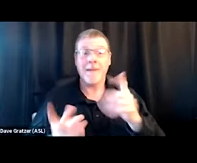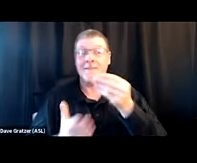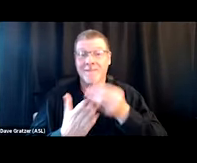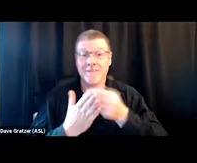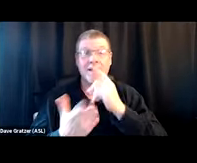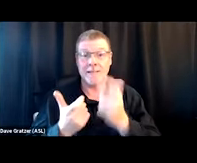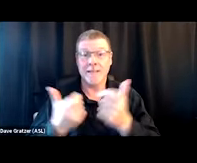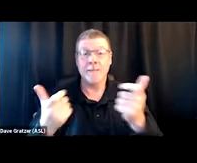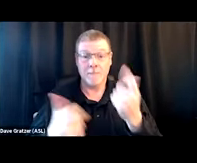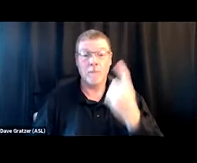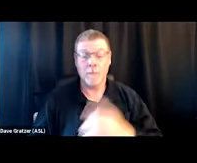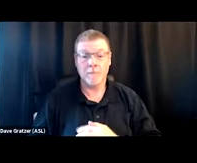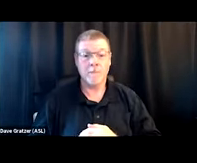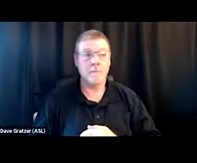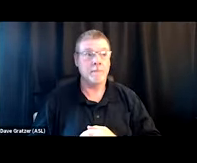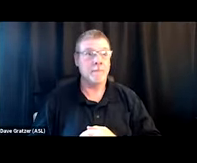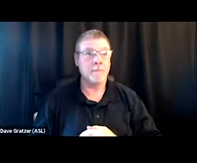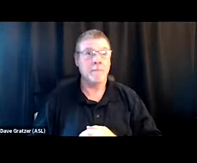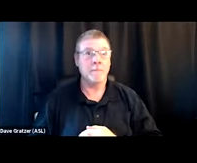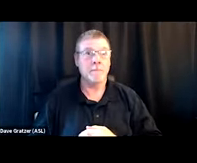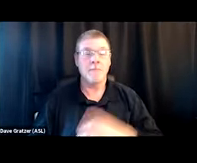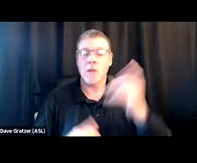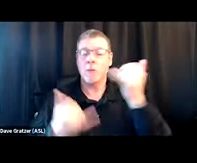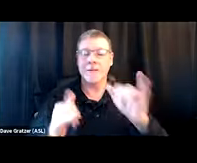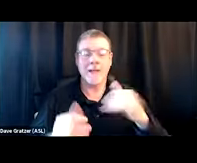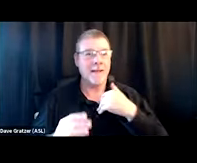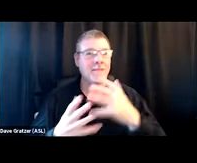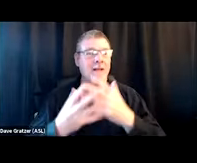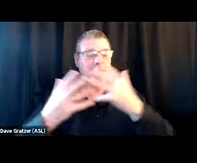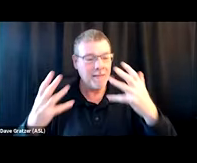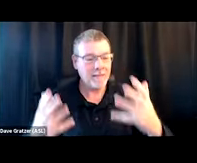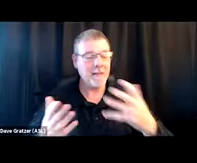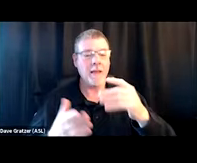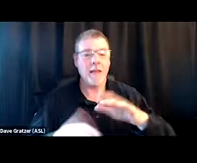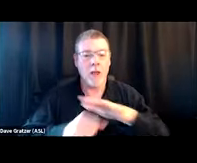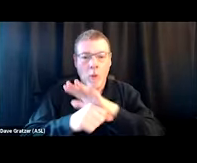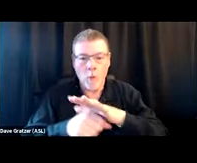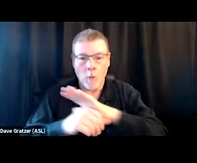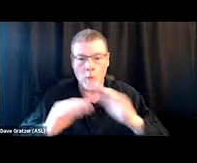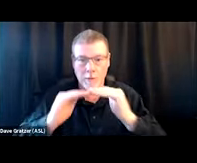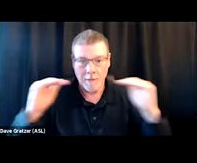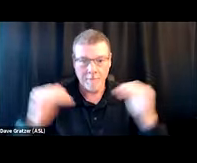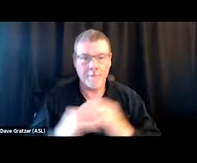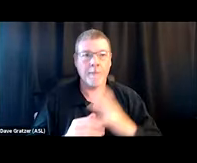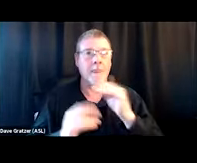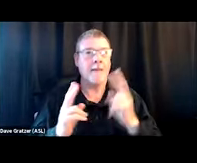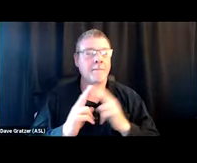because we still have a ban on federal funding, a lot of cold feet at the local level, and very, very narrow avenues